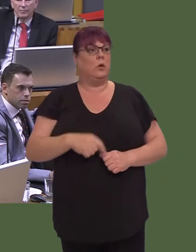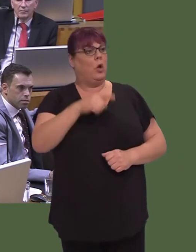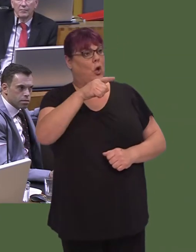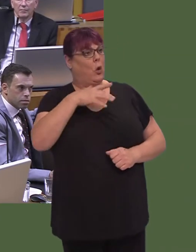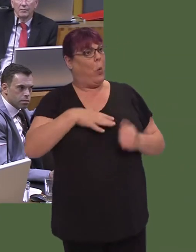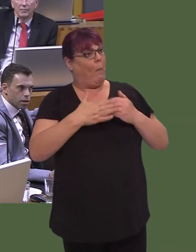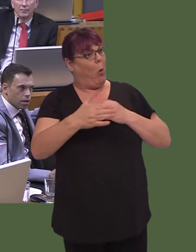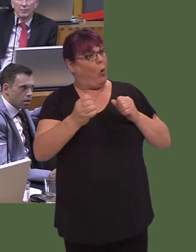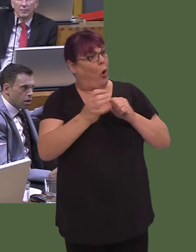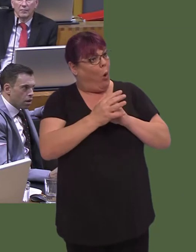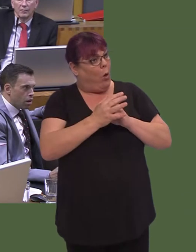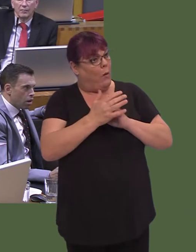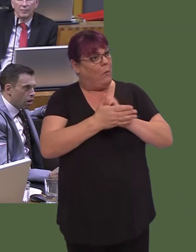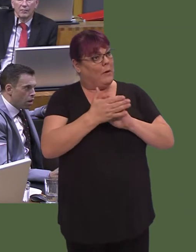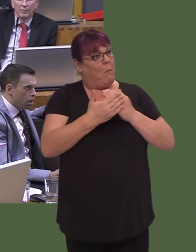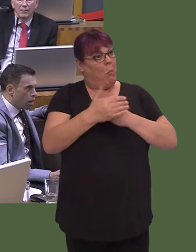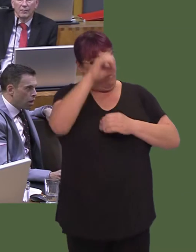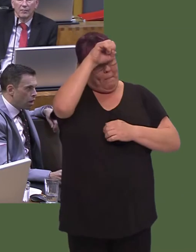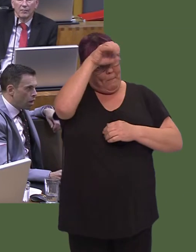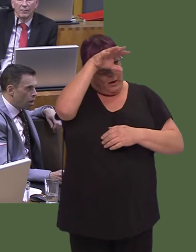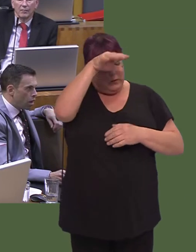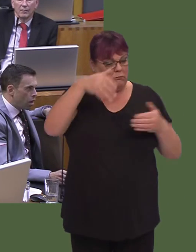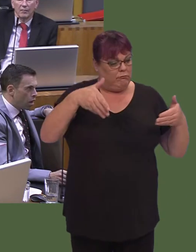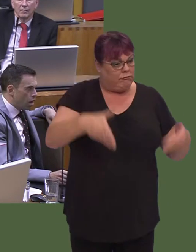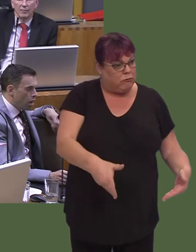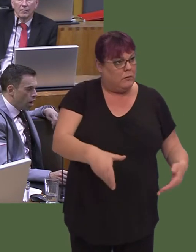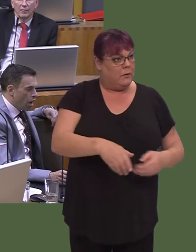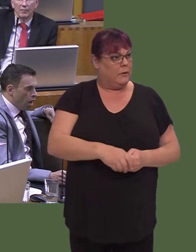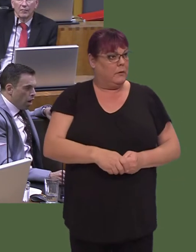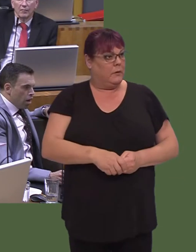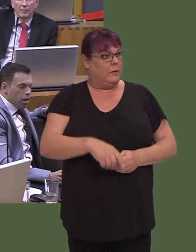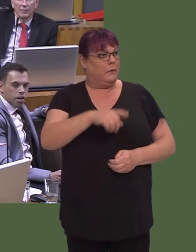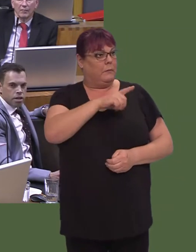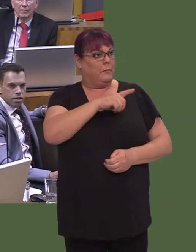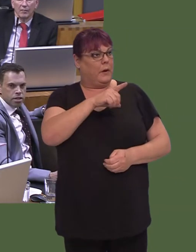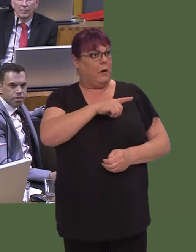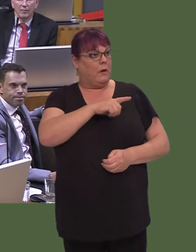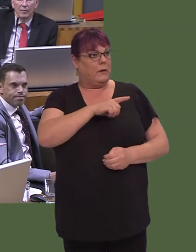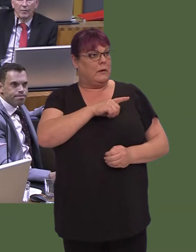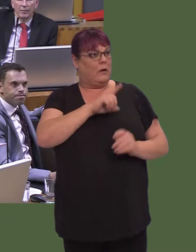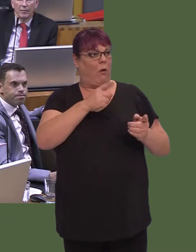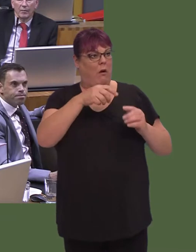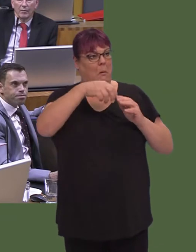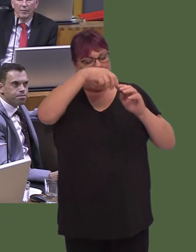means more opencast, actually, because that's the only way to really get at coal in Wales now. It would be very difficult to sink any deep mines, even if we wanted to, to access that